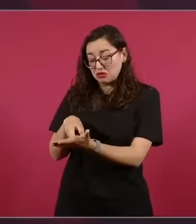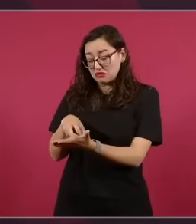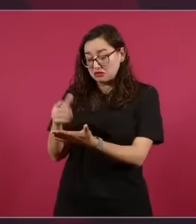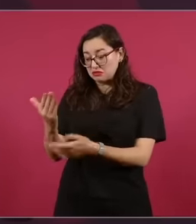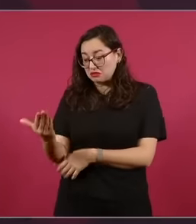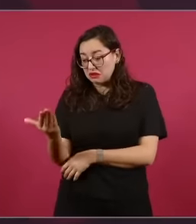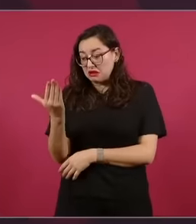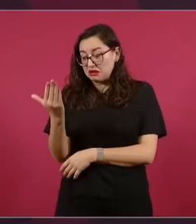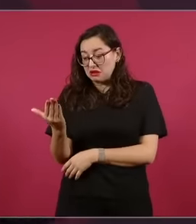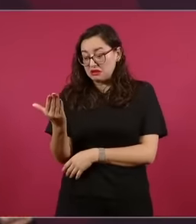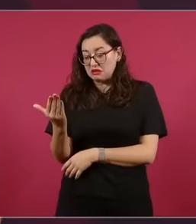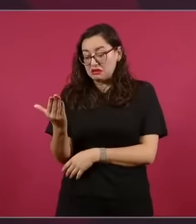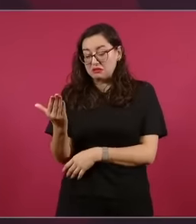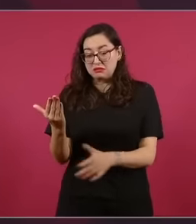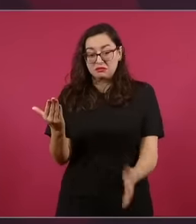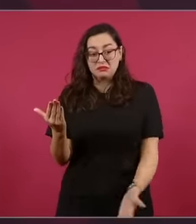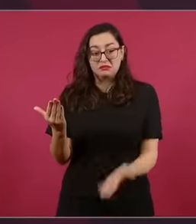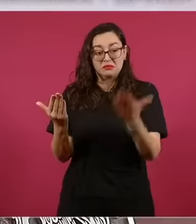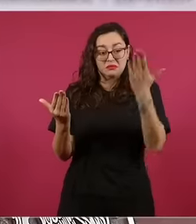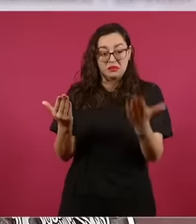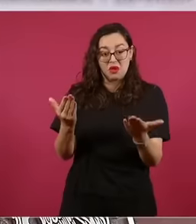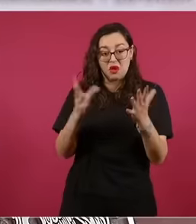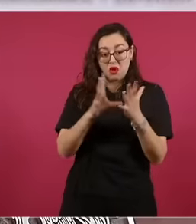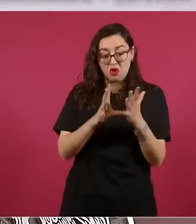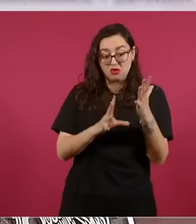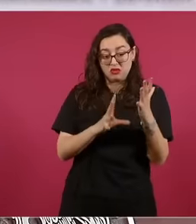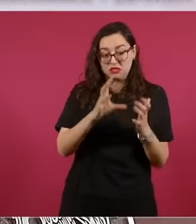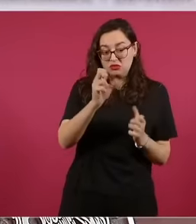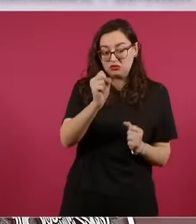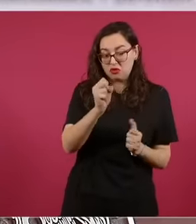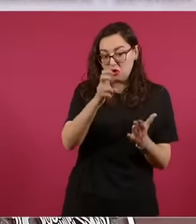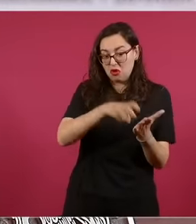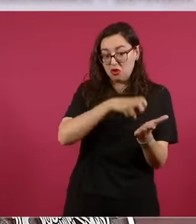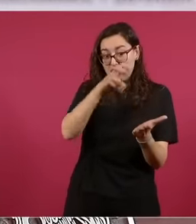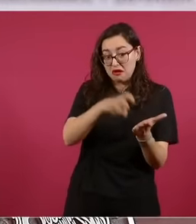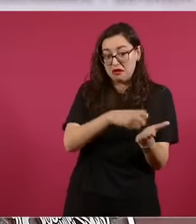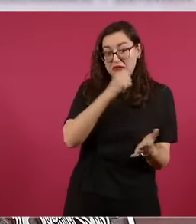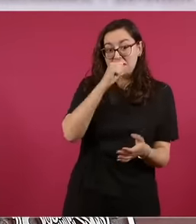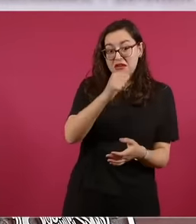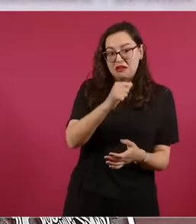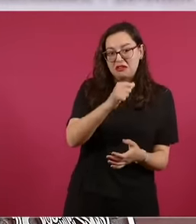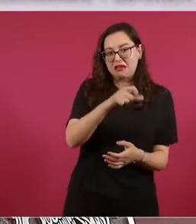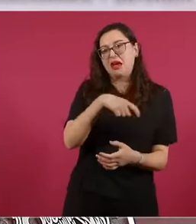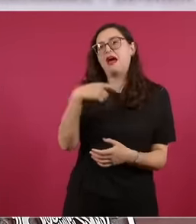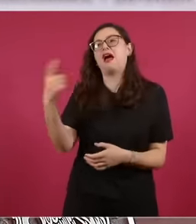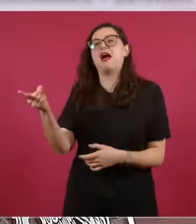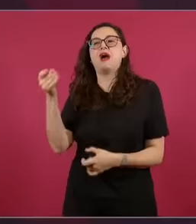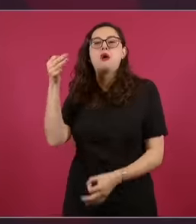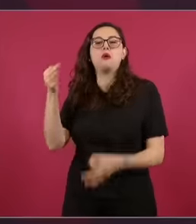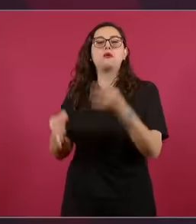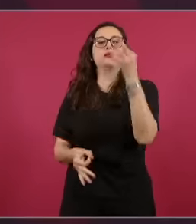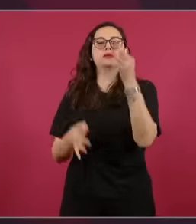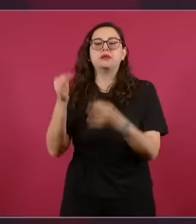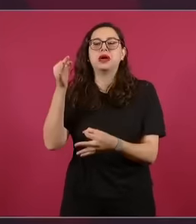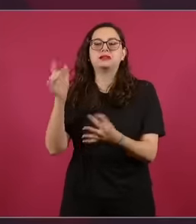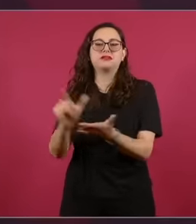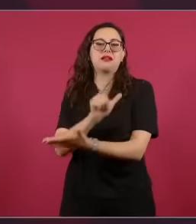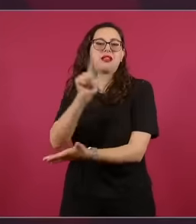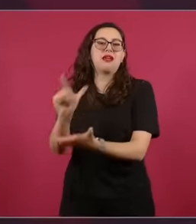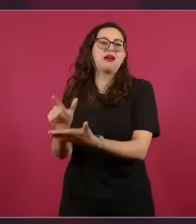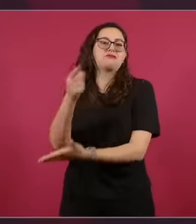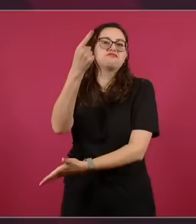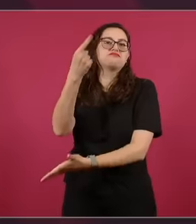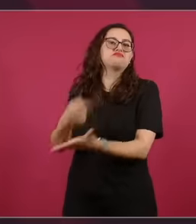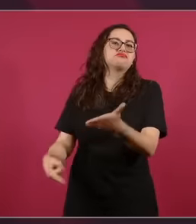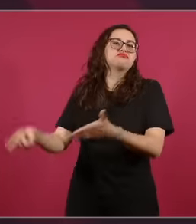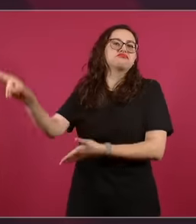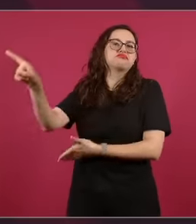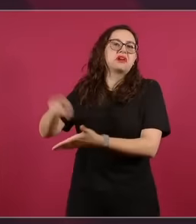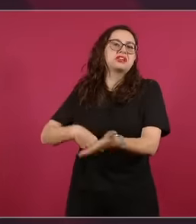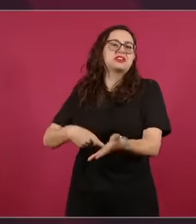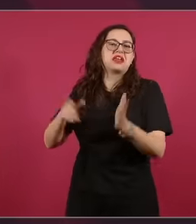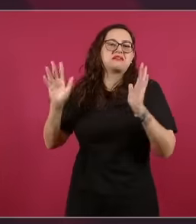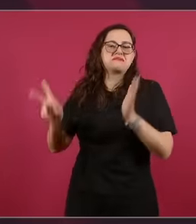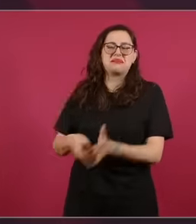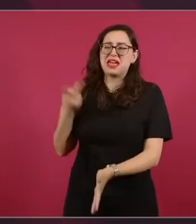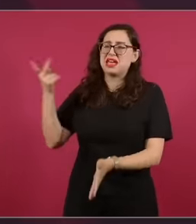been happening It is challenged in the judiciary and it is declared unconstitutional and it is